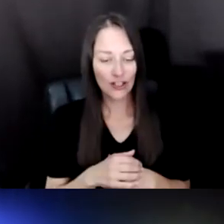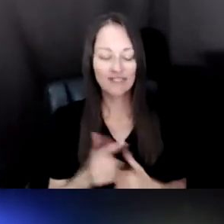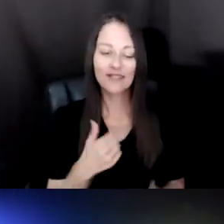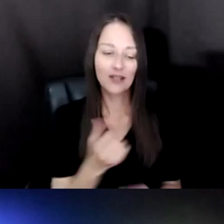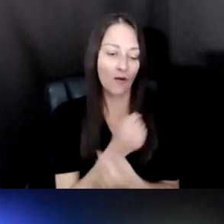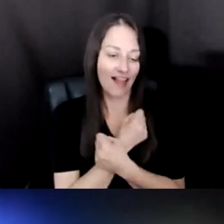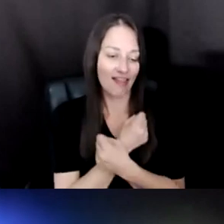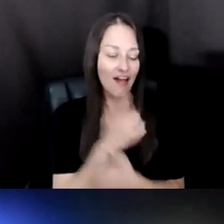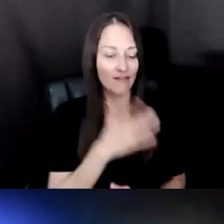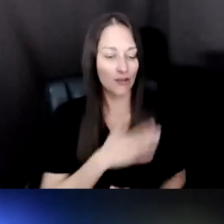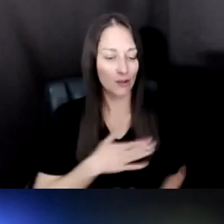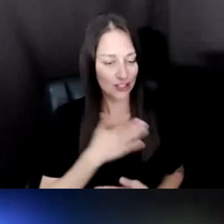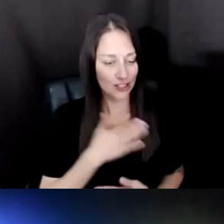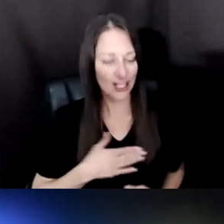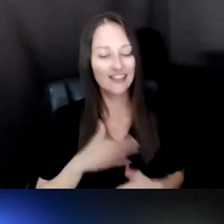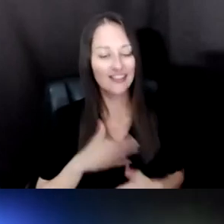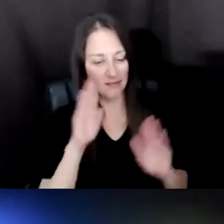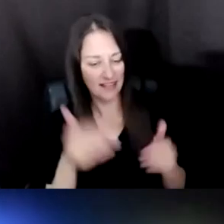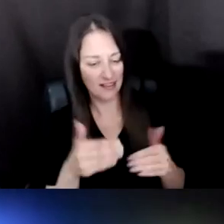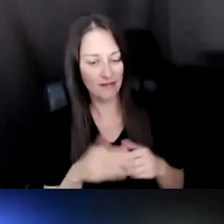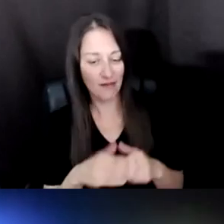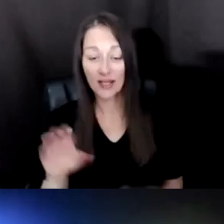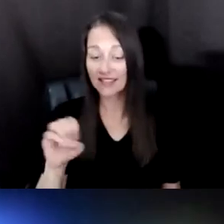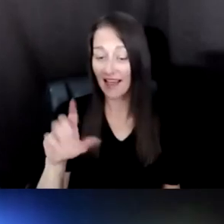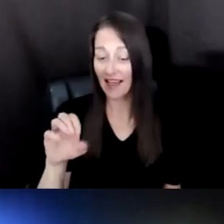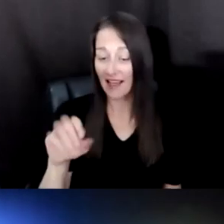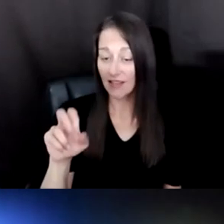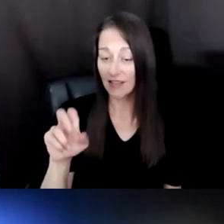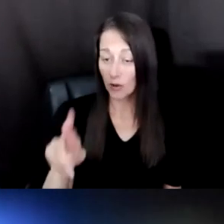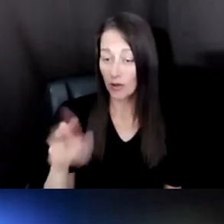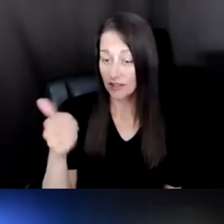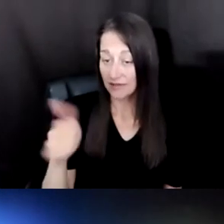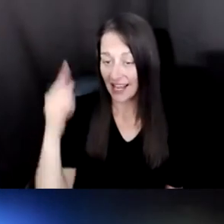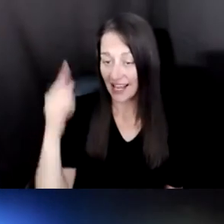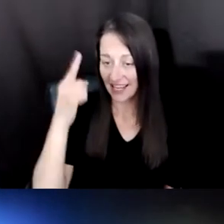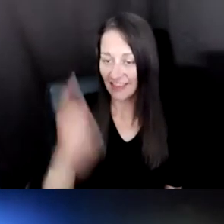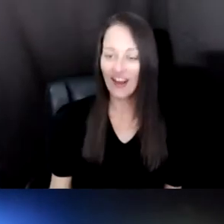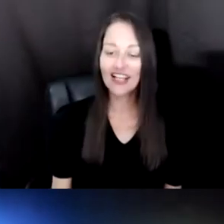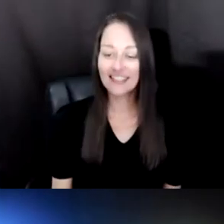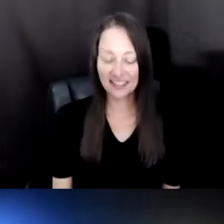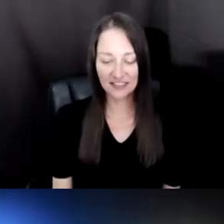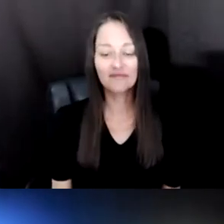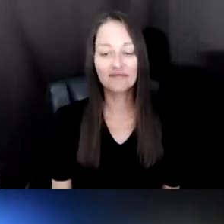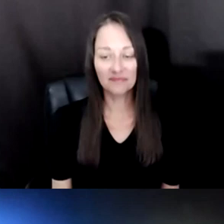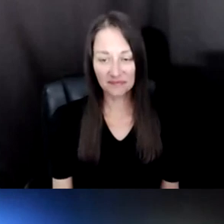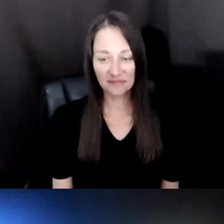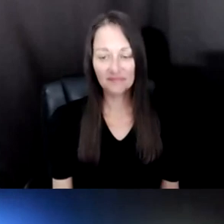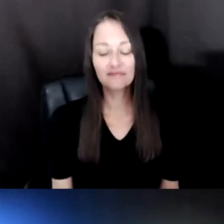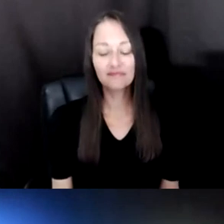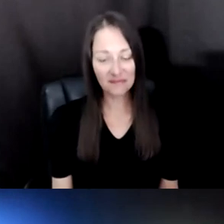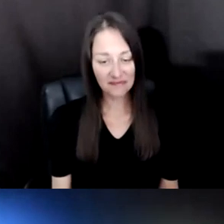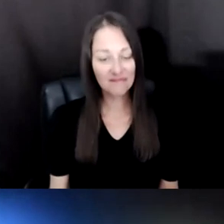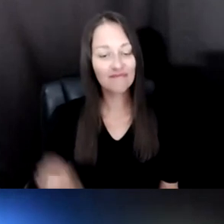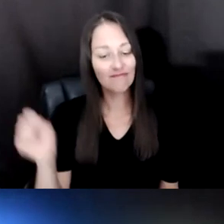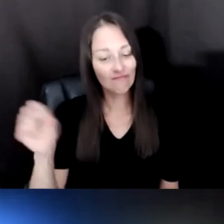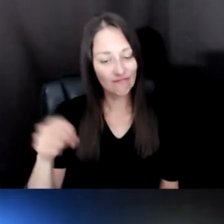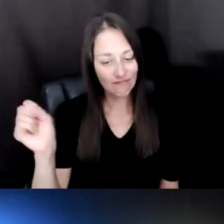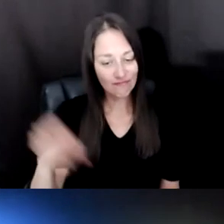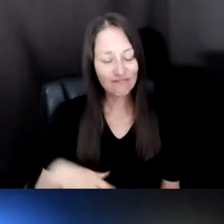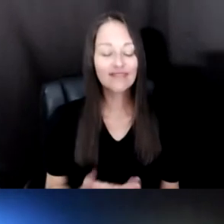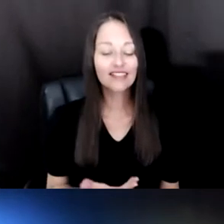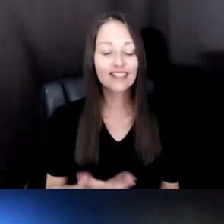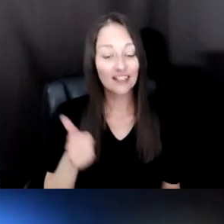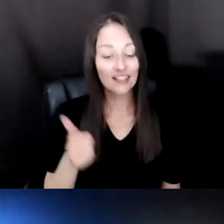I LIKE THAT. ELEANOR, ANY THOUGHTS? YES. I WOULD SAY BE WILLING TO STEP INTO THE UNKNOWN